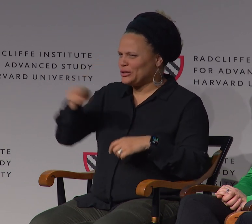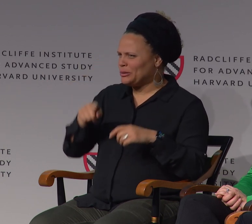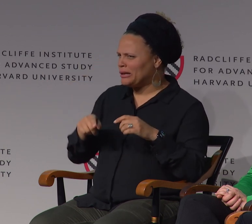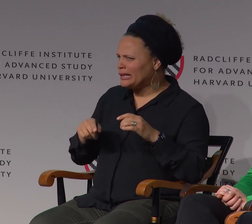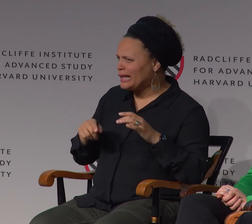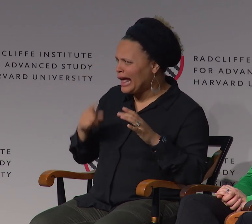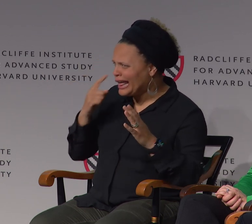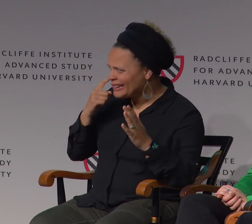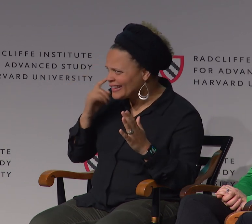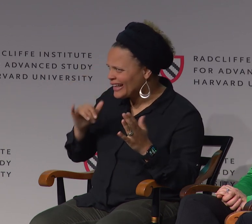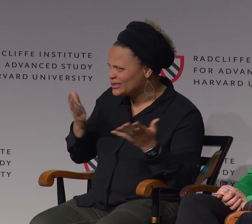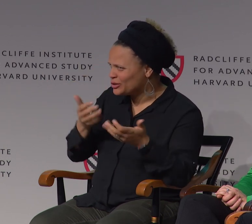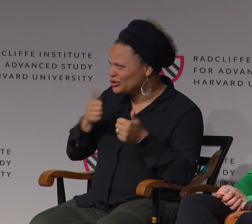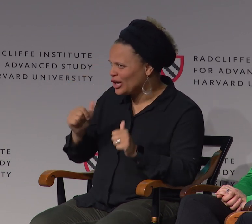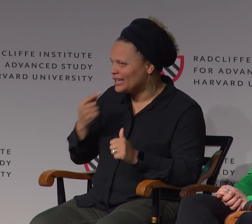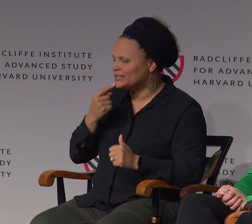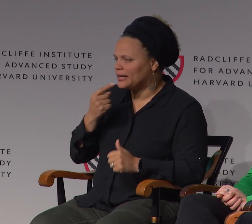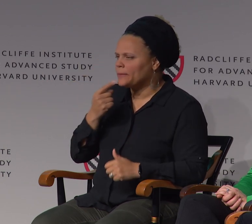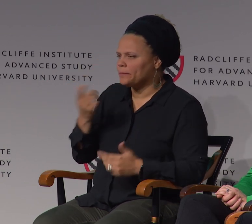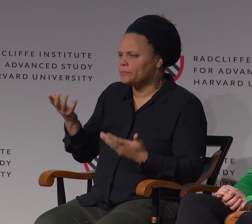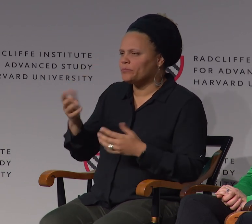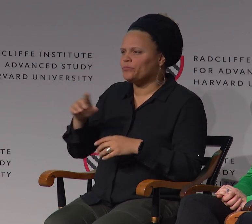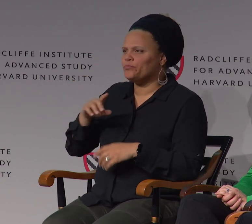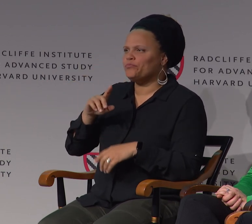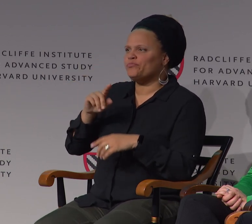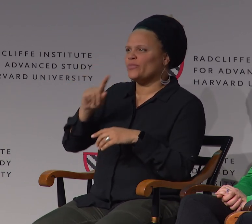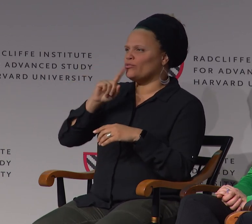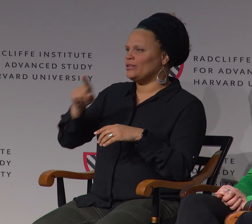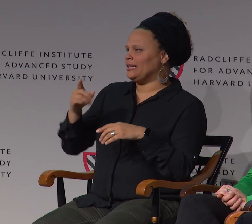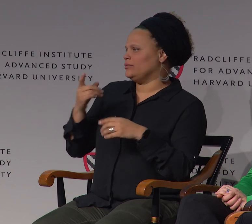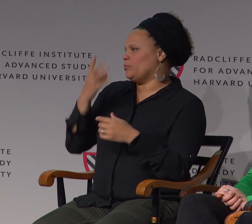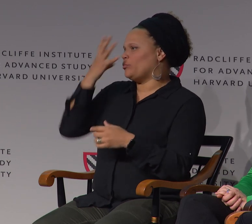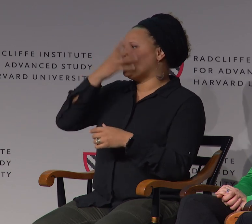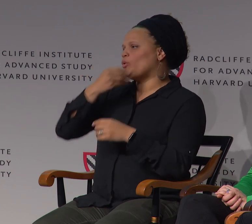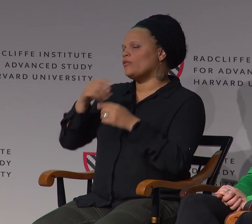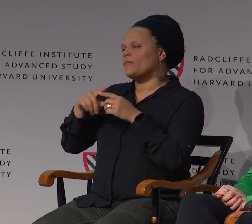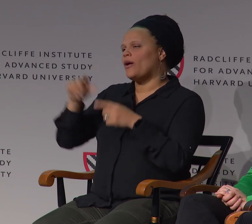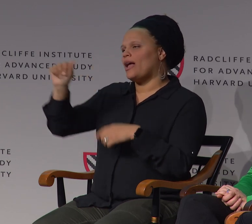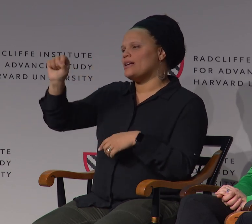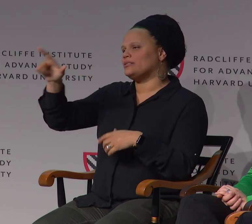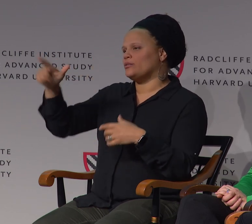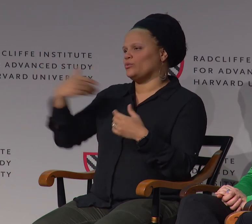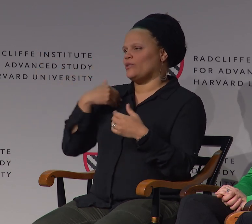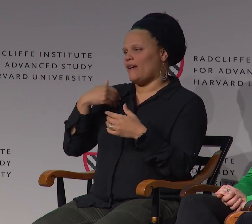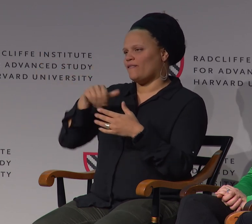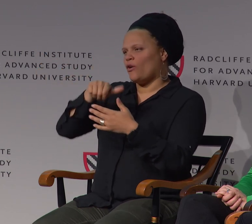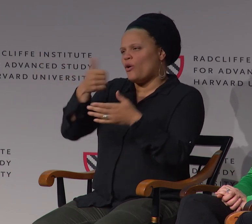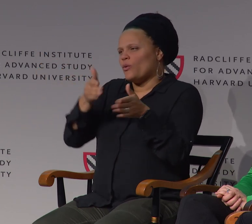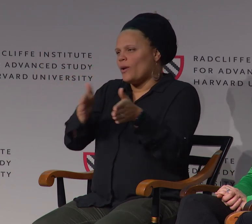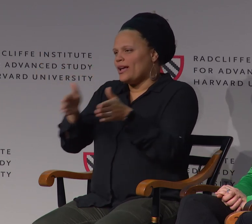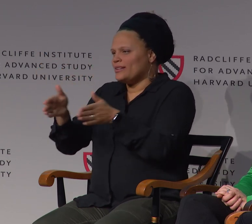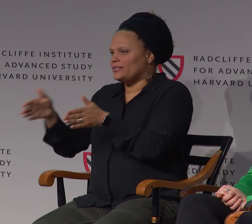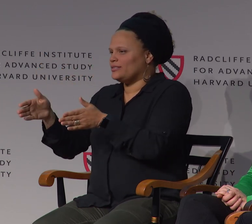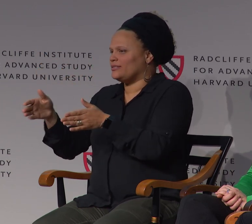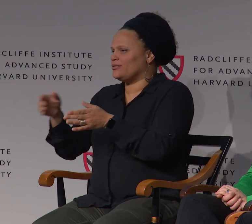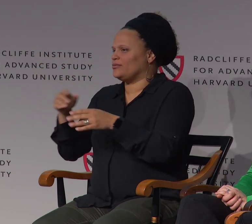and I'm trying to like, all right, I think that's what you're saying. Which would be no different than you as you're interacting with someone else who's hearing